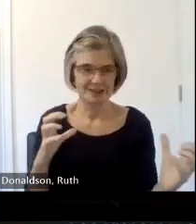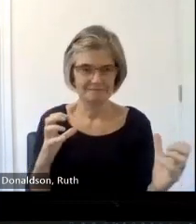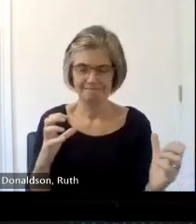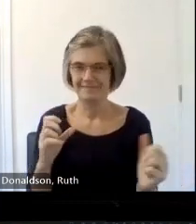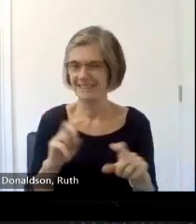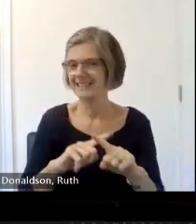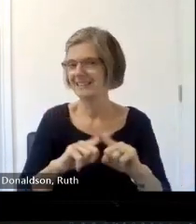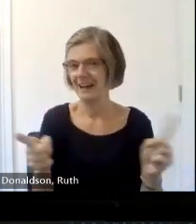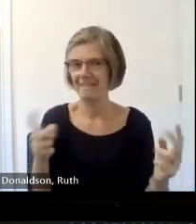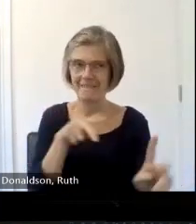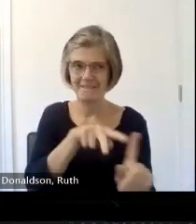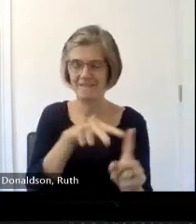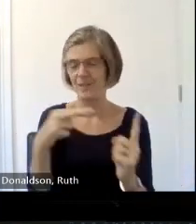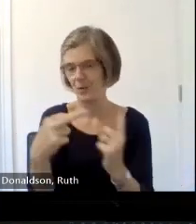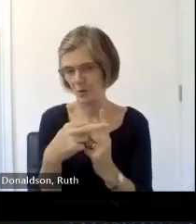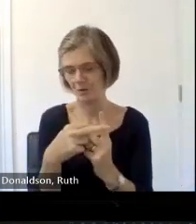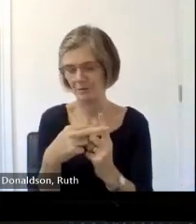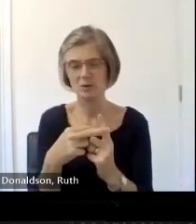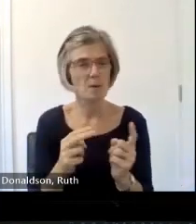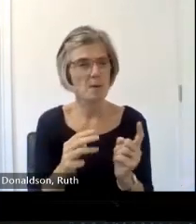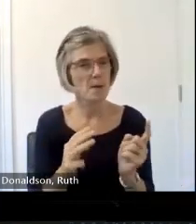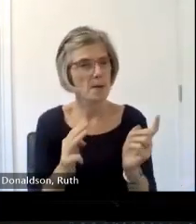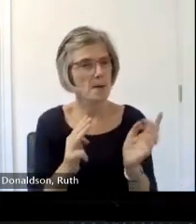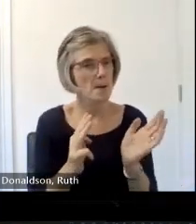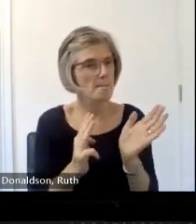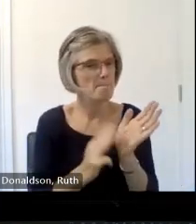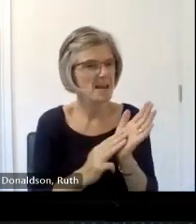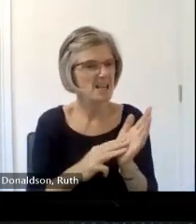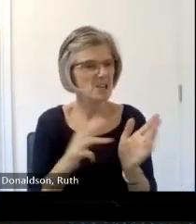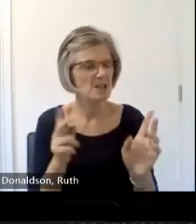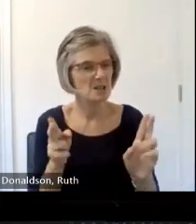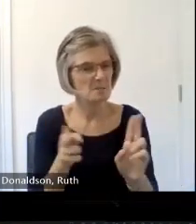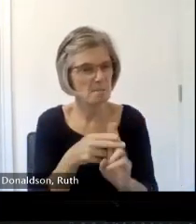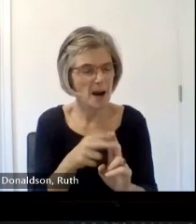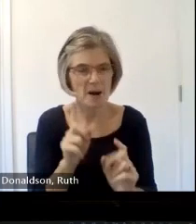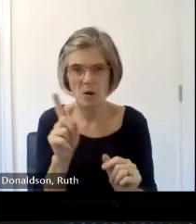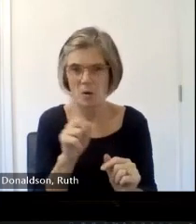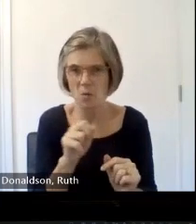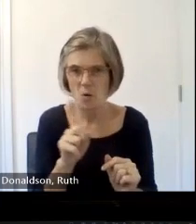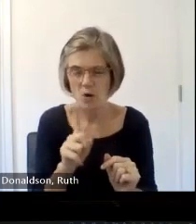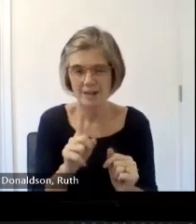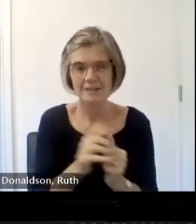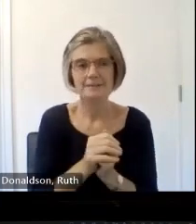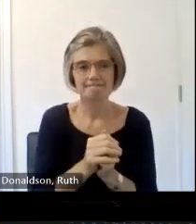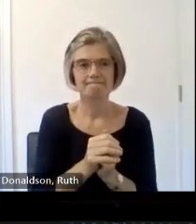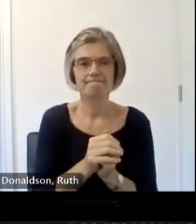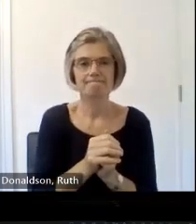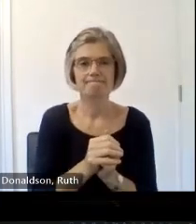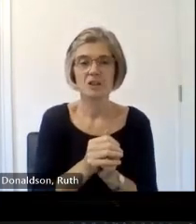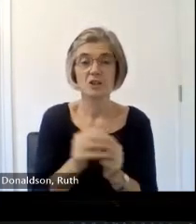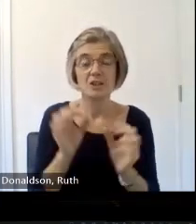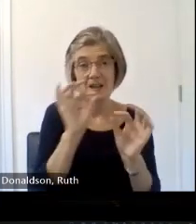Mark well it's simply put as a sequence of lines carved into a dress piece of stone to show the